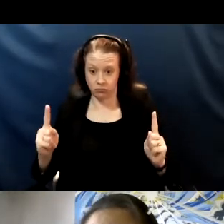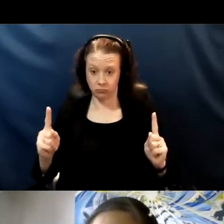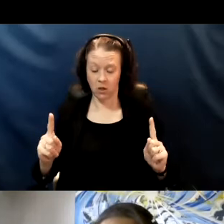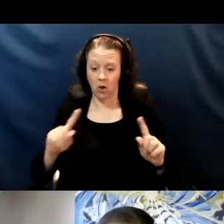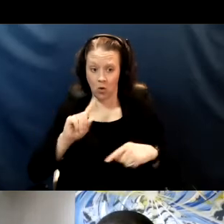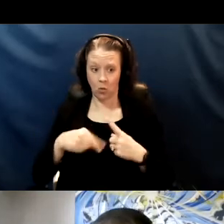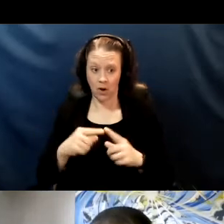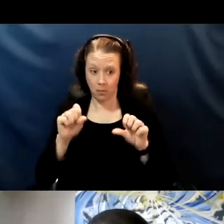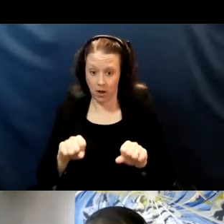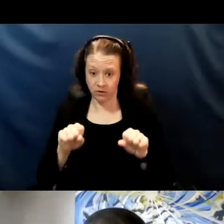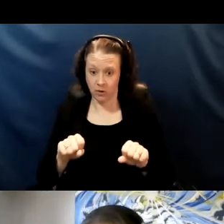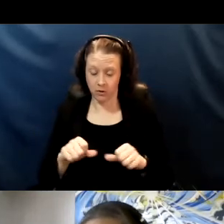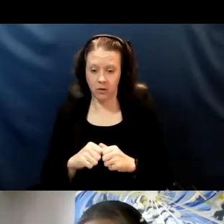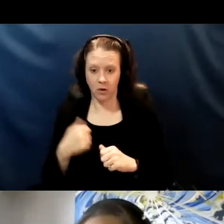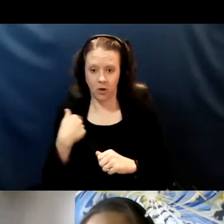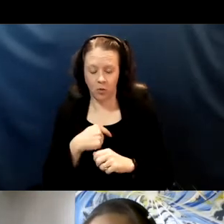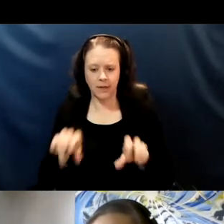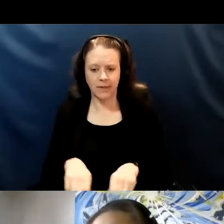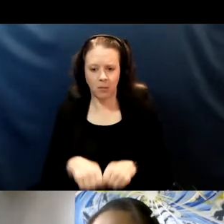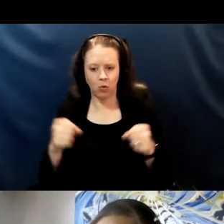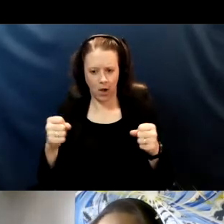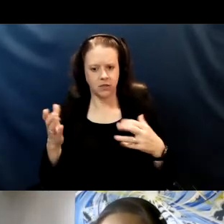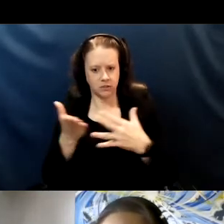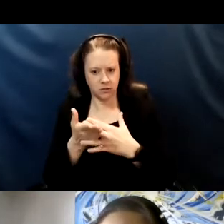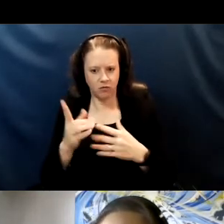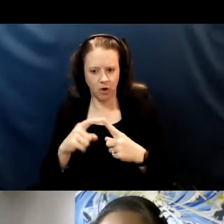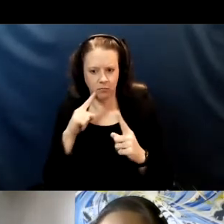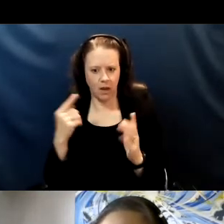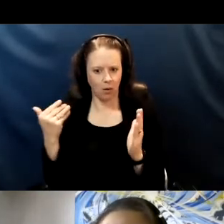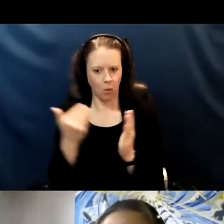We take breaks from being really close apart whenever possible.